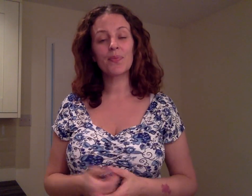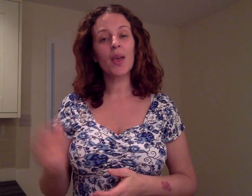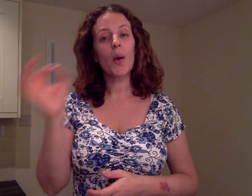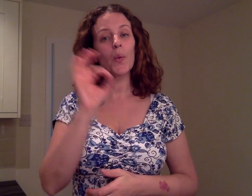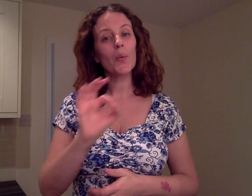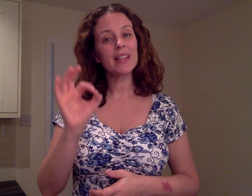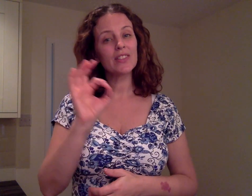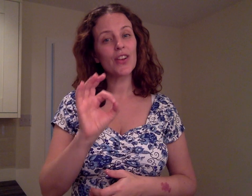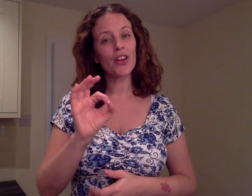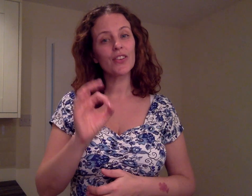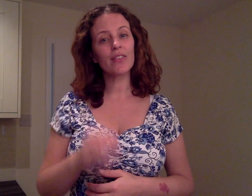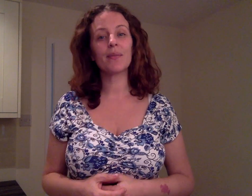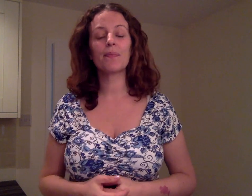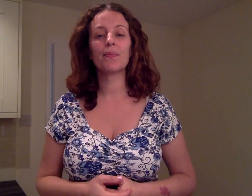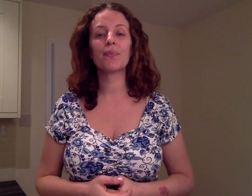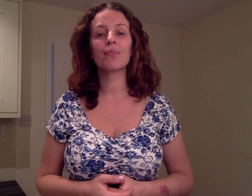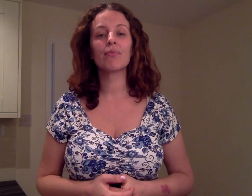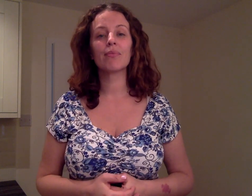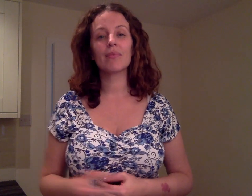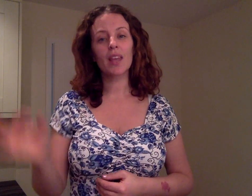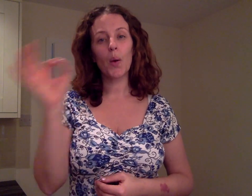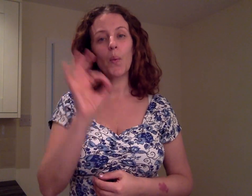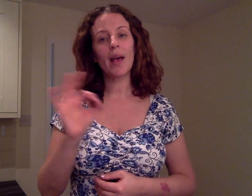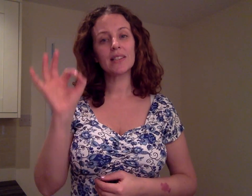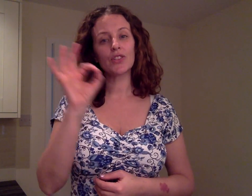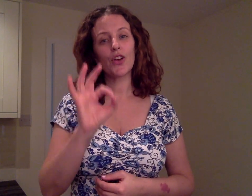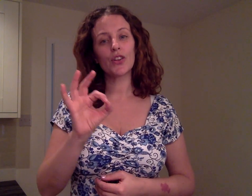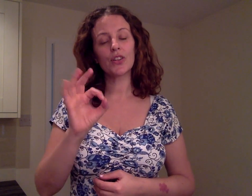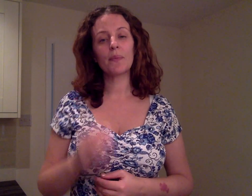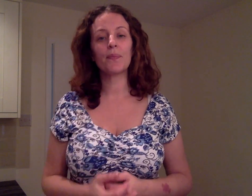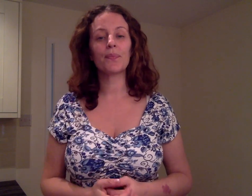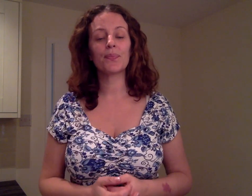QUESTION